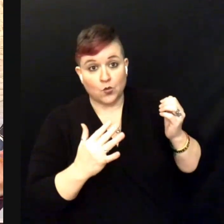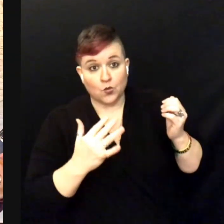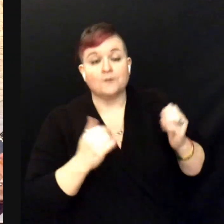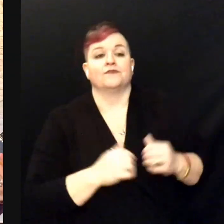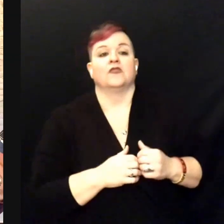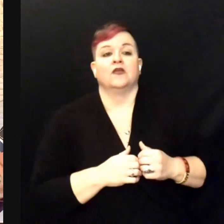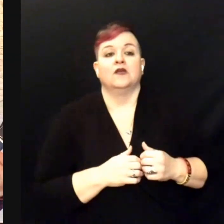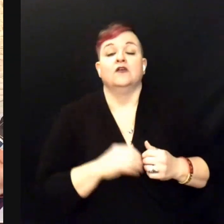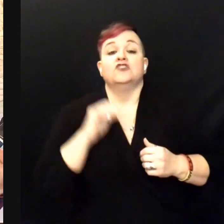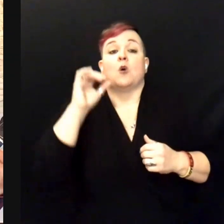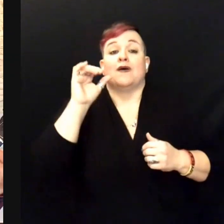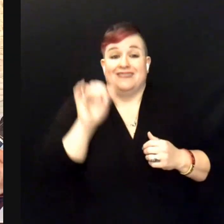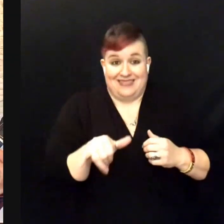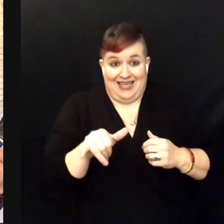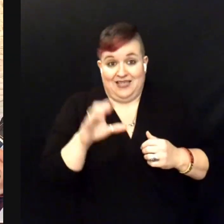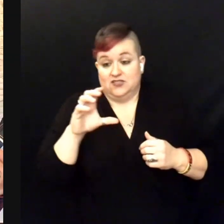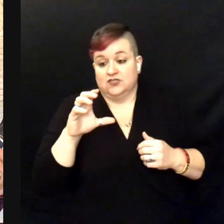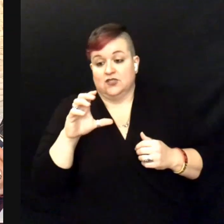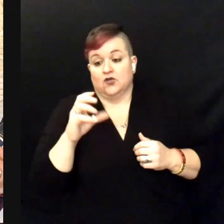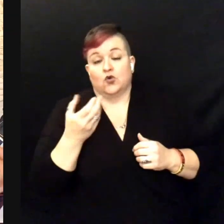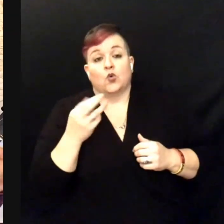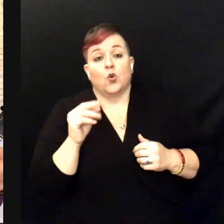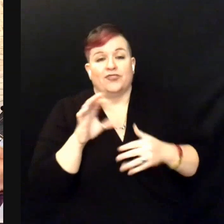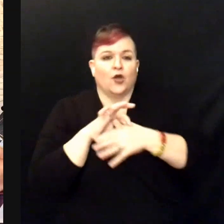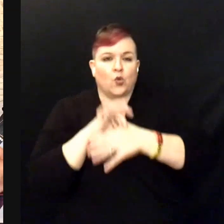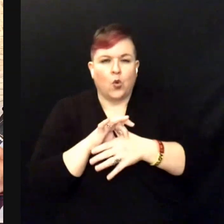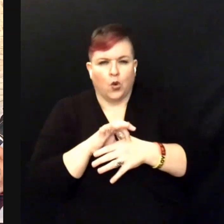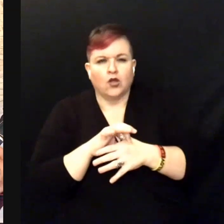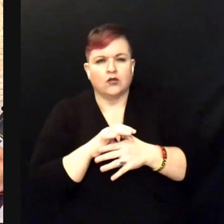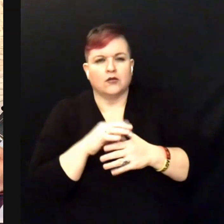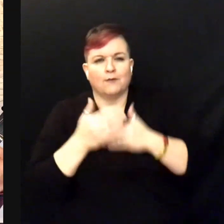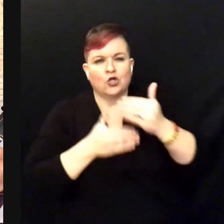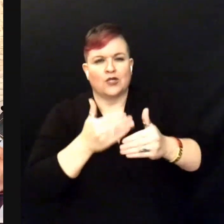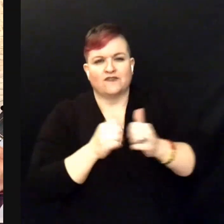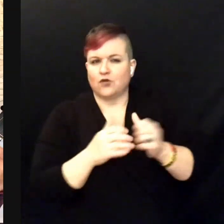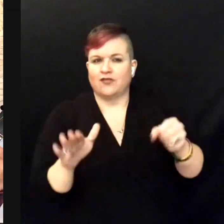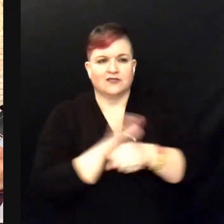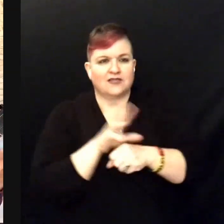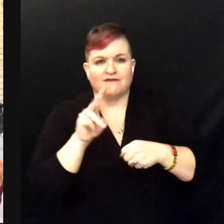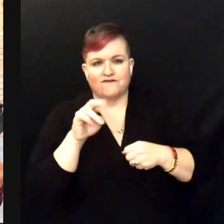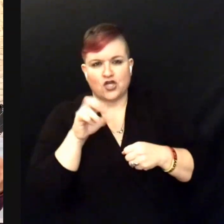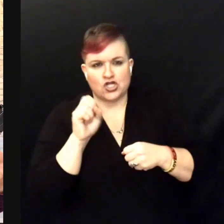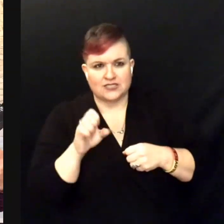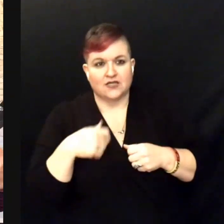So that is the chord progression for the entire verse and it repeats about four times.